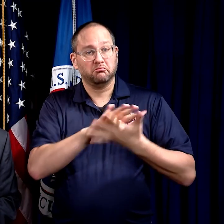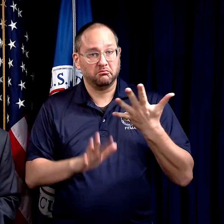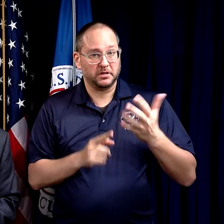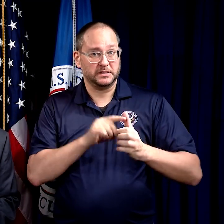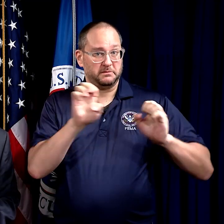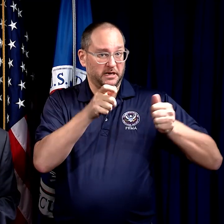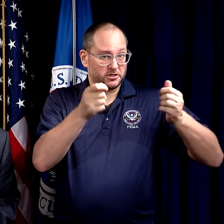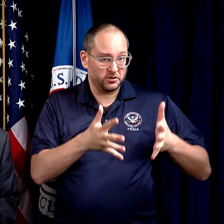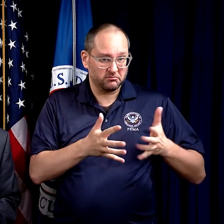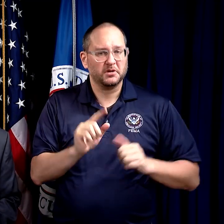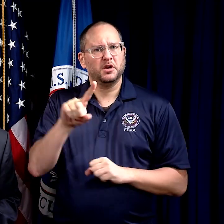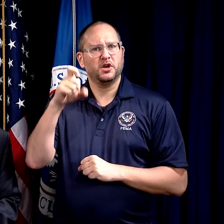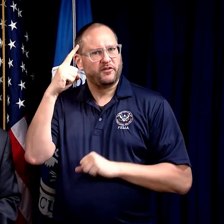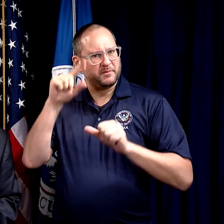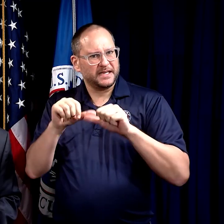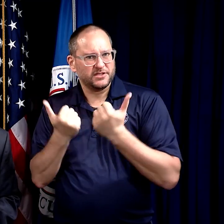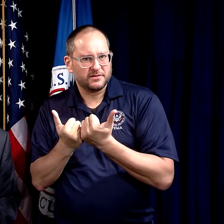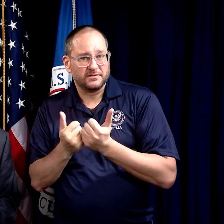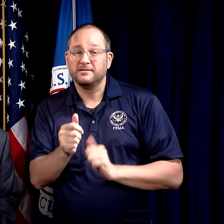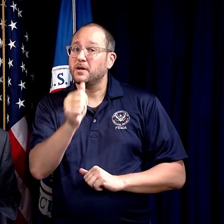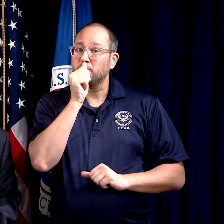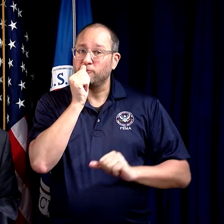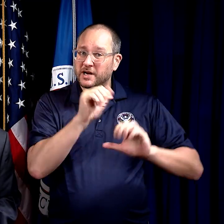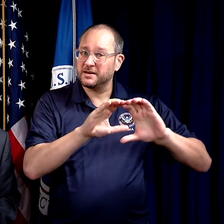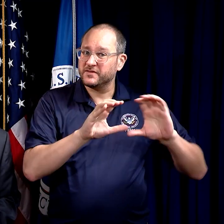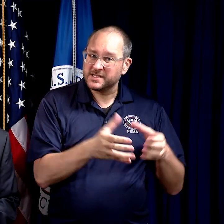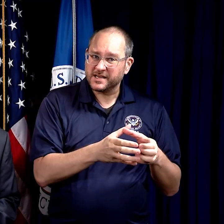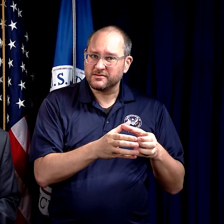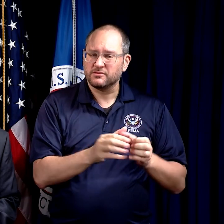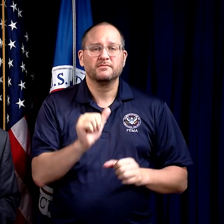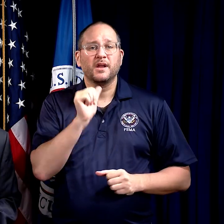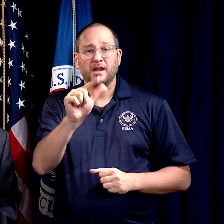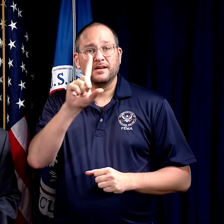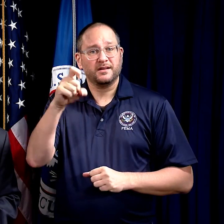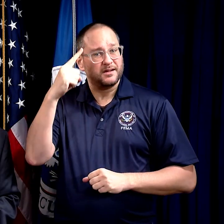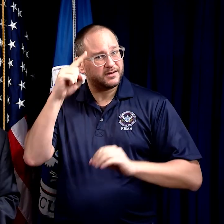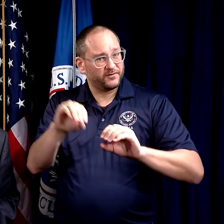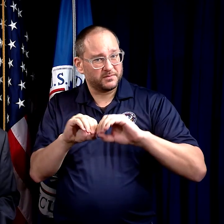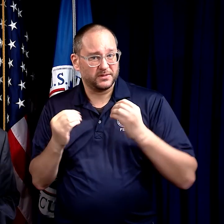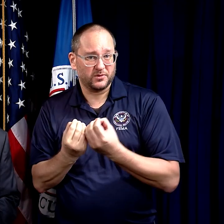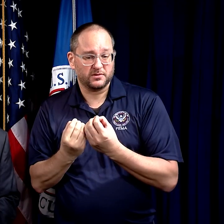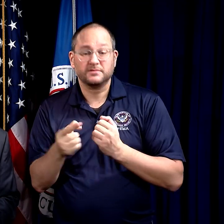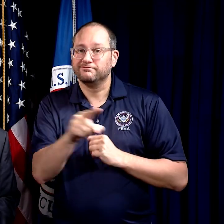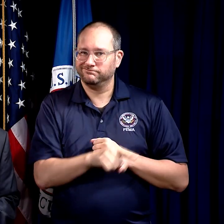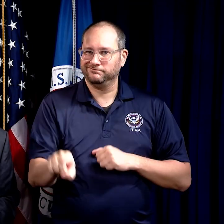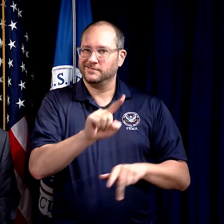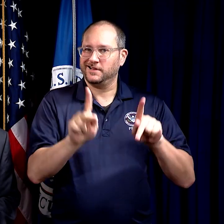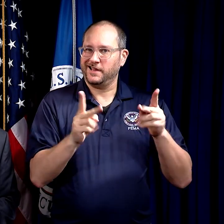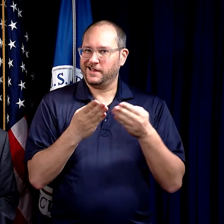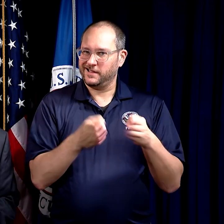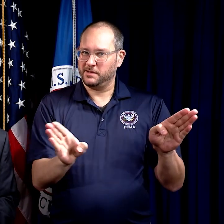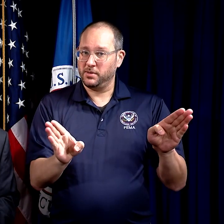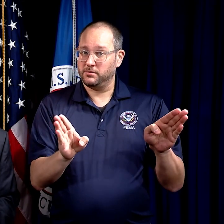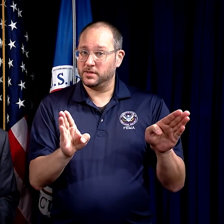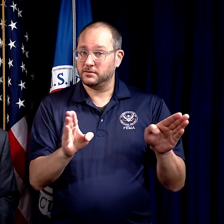emergency managers, government agencies, private sector, nongovernmental organizations, and the public –